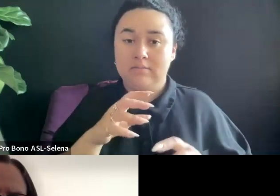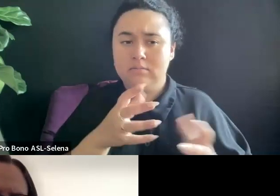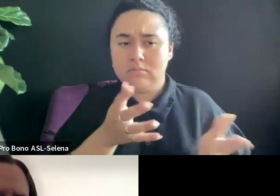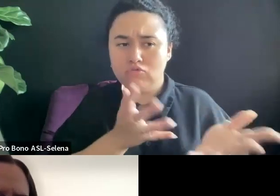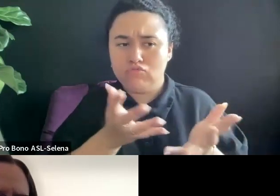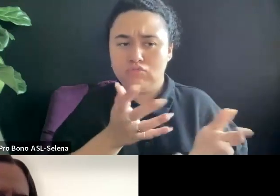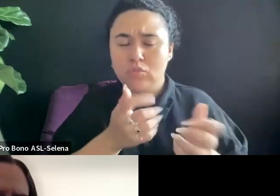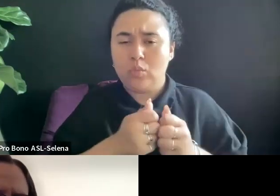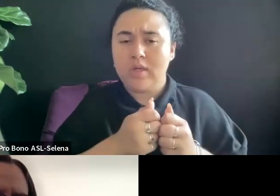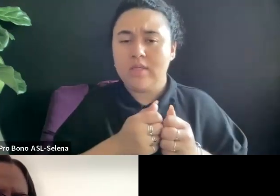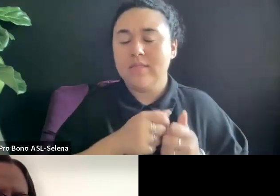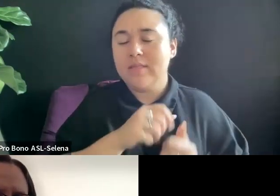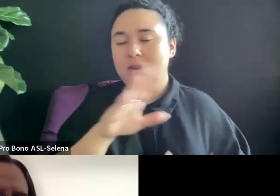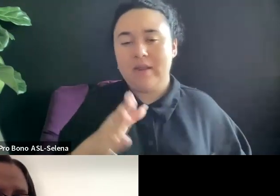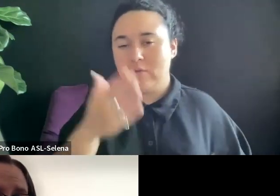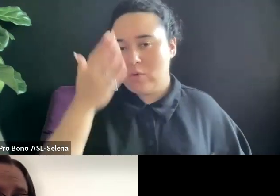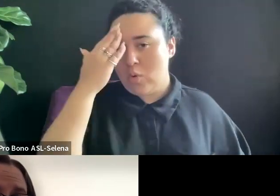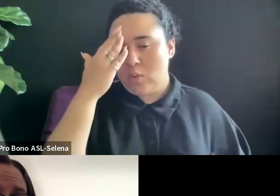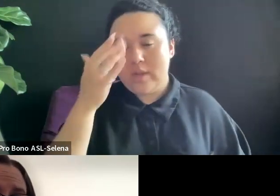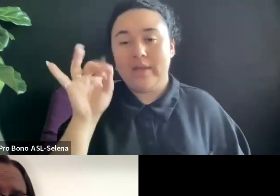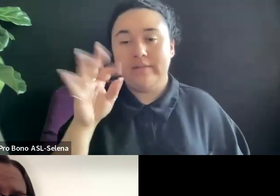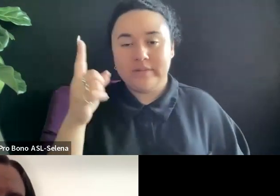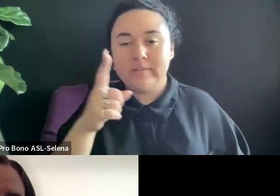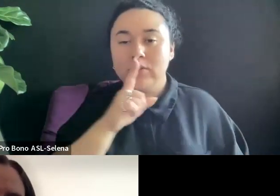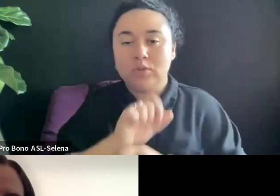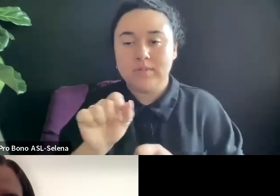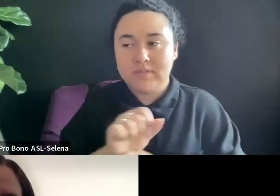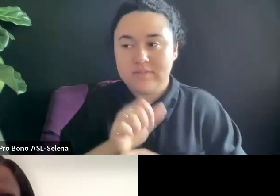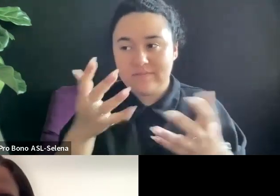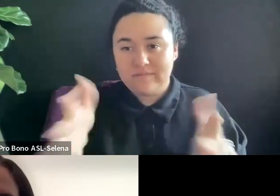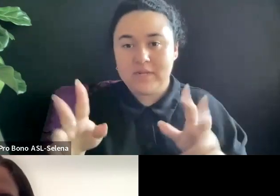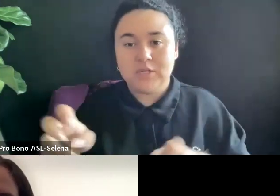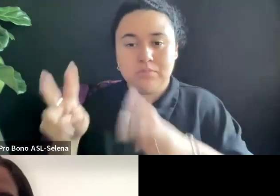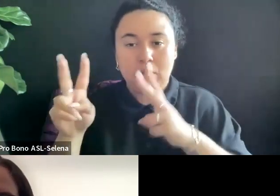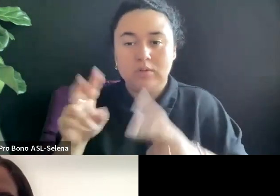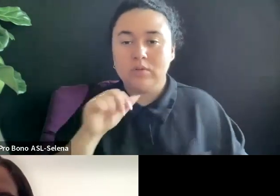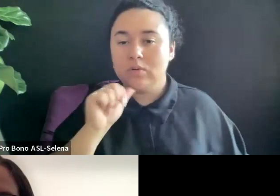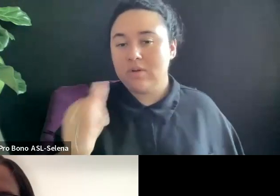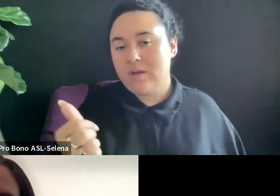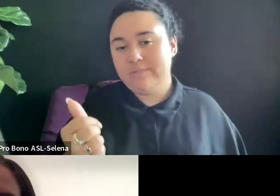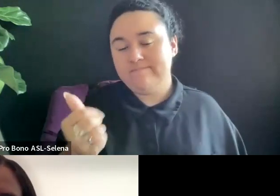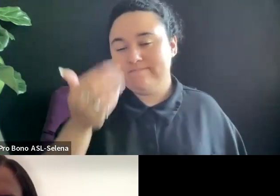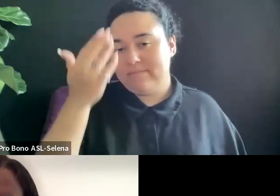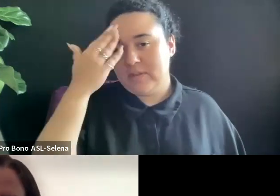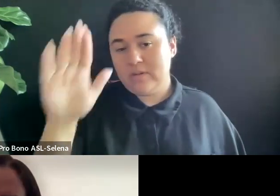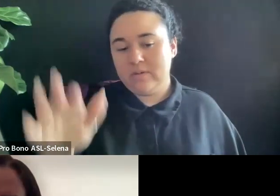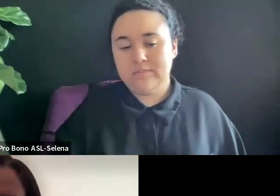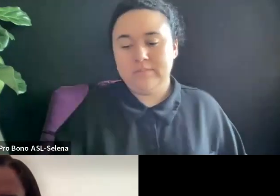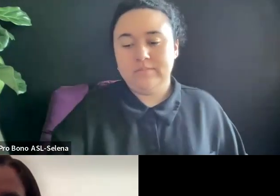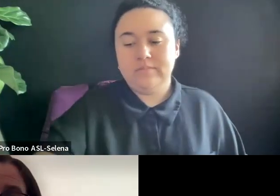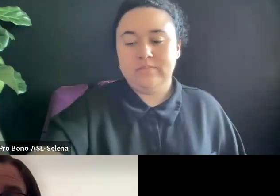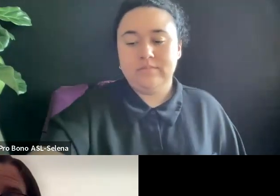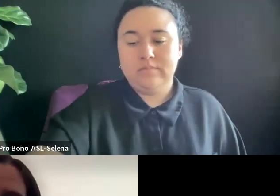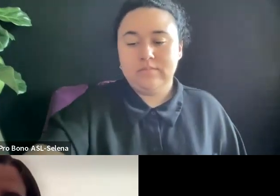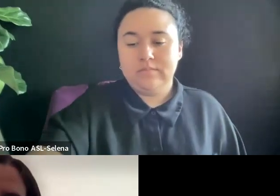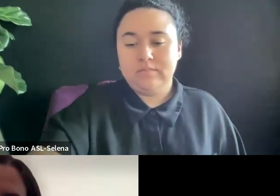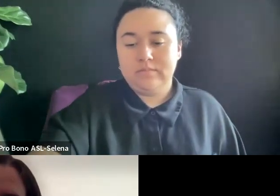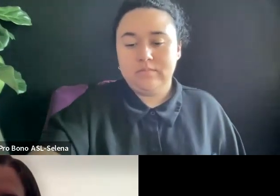IS THAT THE RIGHT QUESTION? I THINK SO. AND IF THERE IS ANY NEED FOR CLARIFICATION PLEASE DROP IT IN THE CHAT.